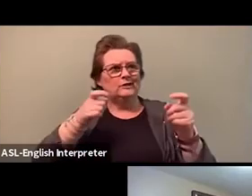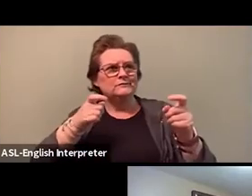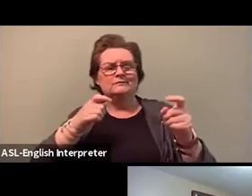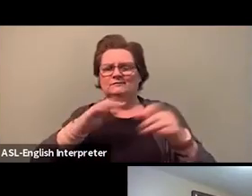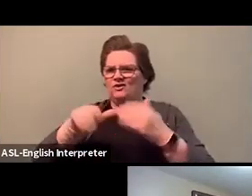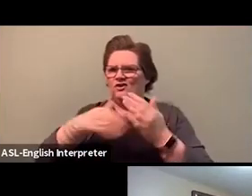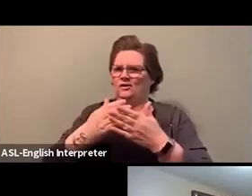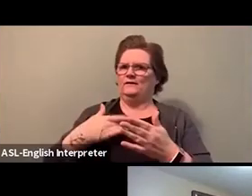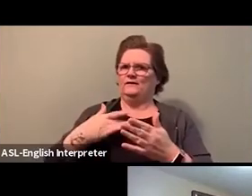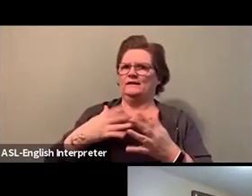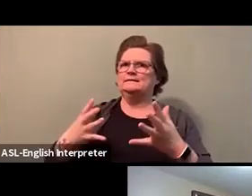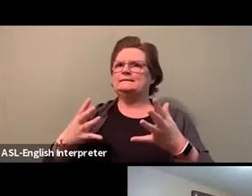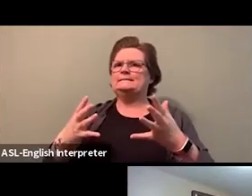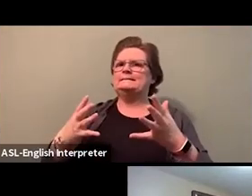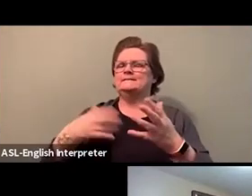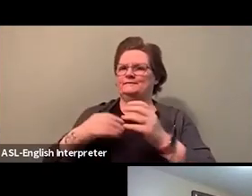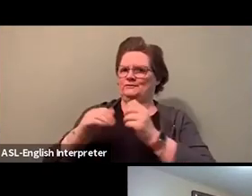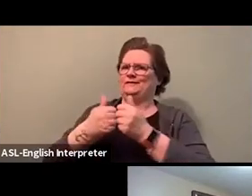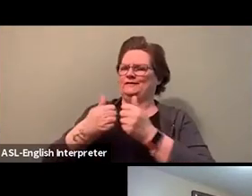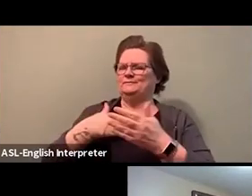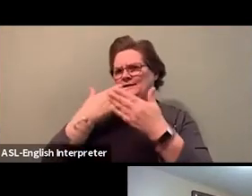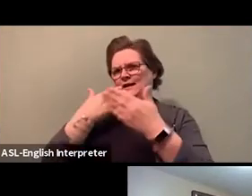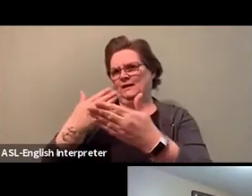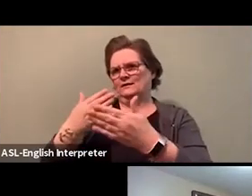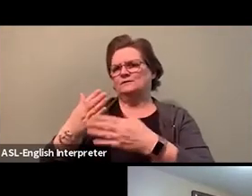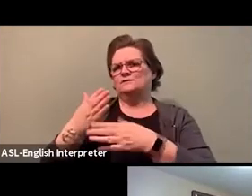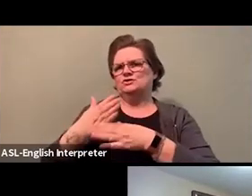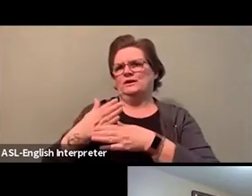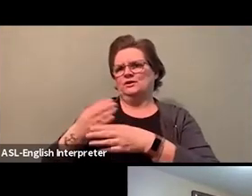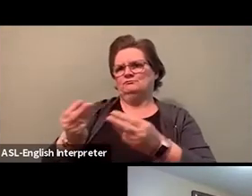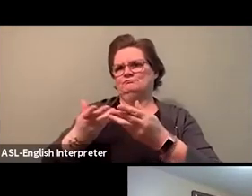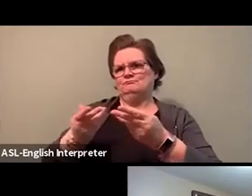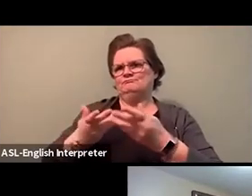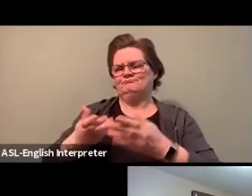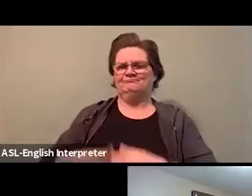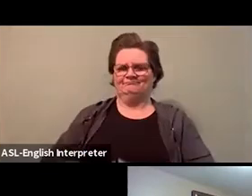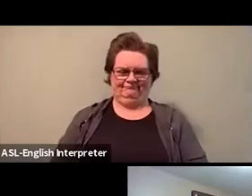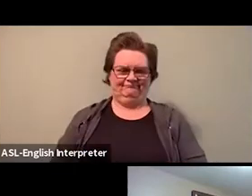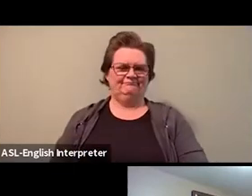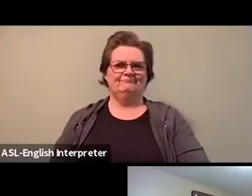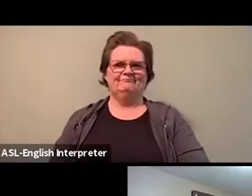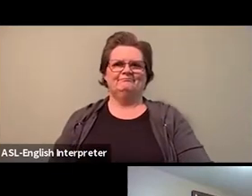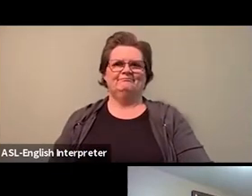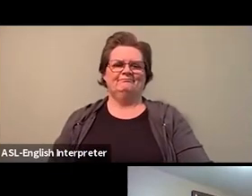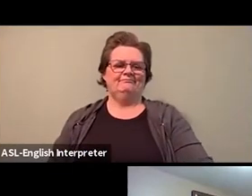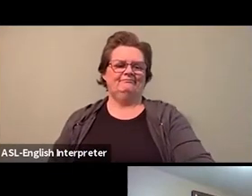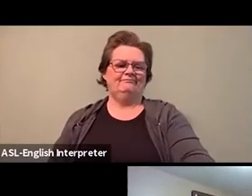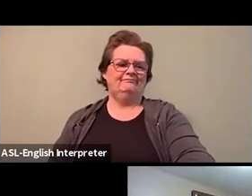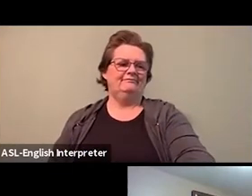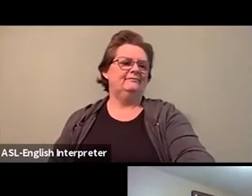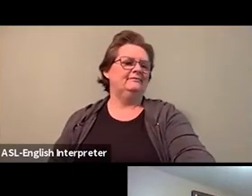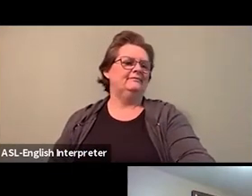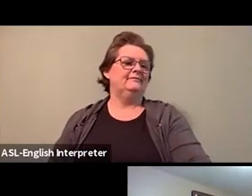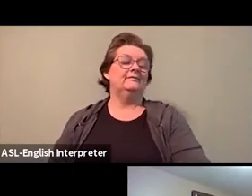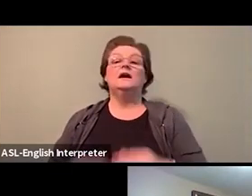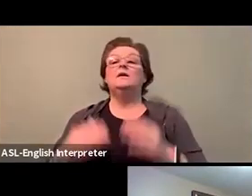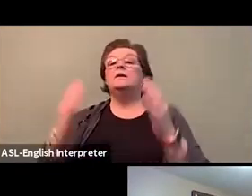So moving on, you're welcome. Moving on to our next panelist, Yolanda McClean.